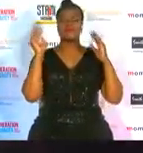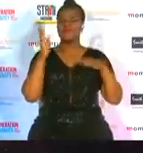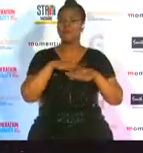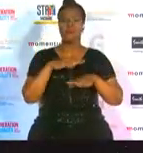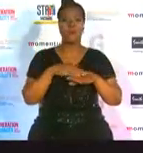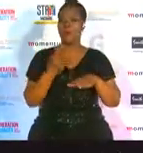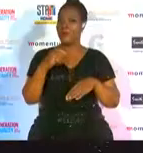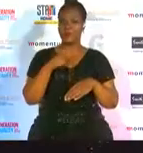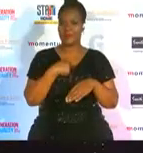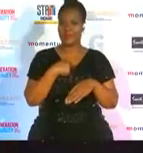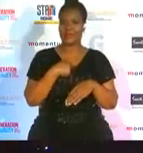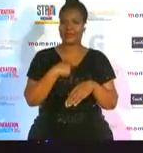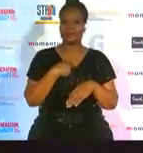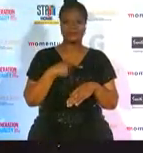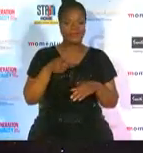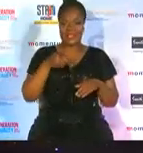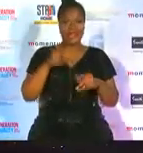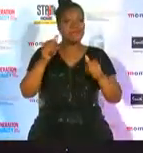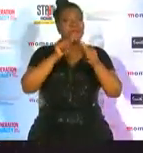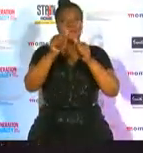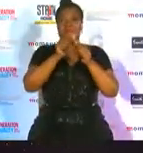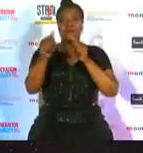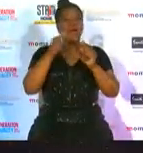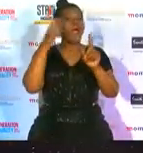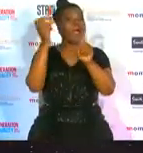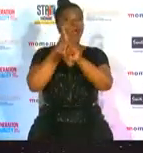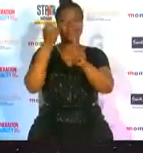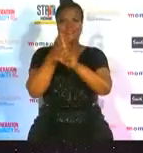the best achievement that i will never forget